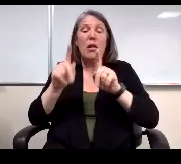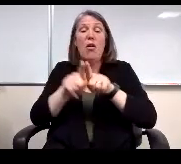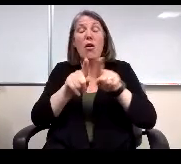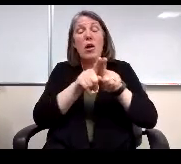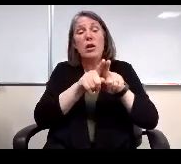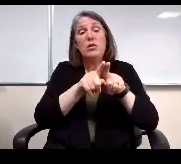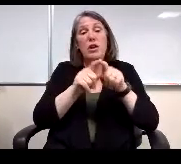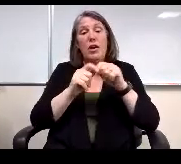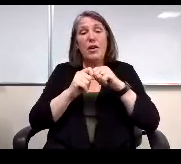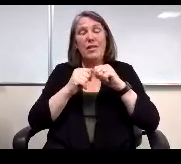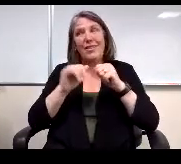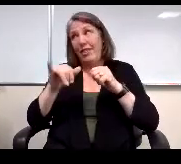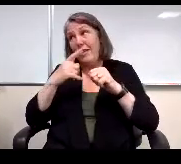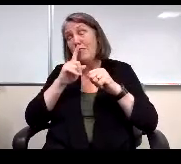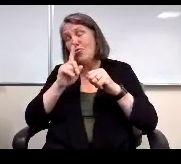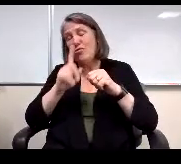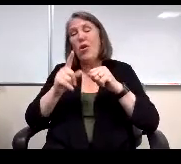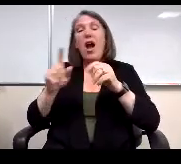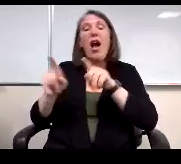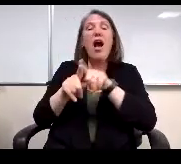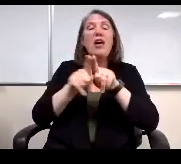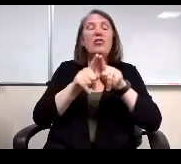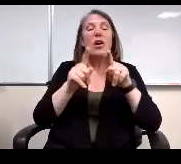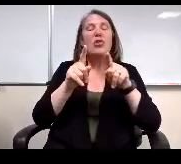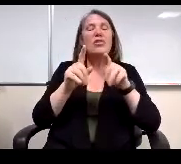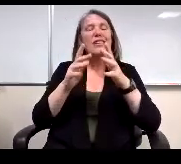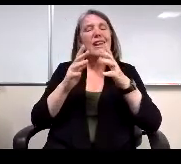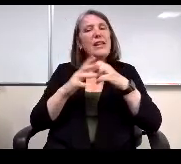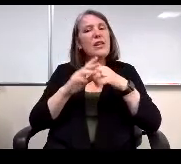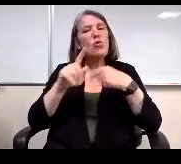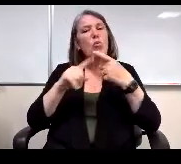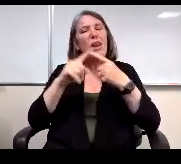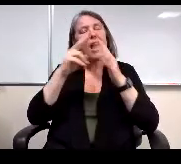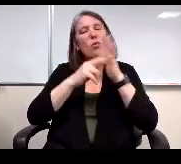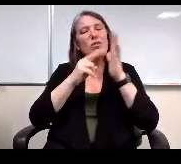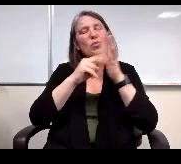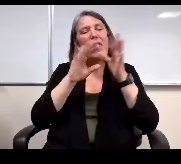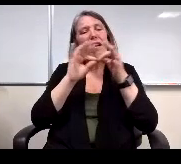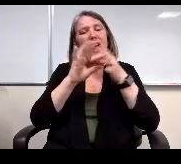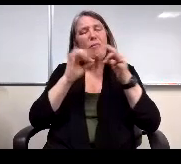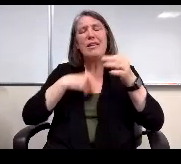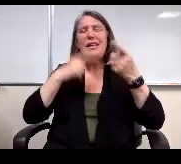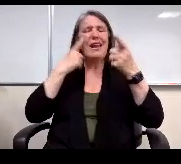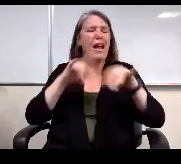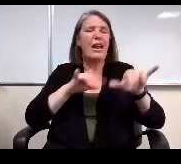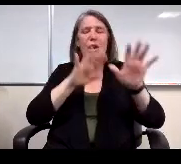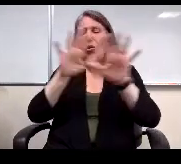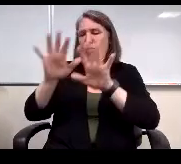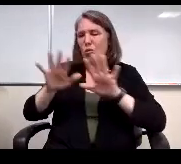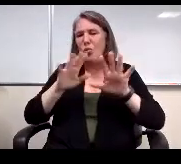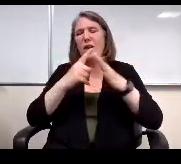I would also just wanted to when I was reading the comments and I agree with all with all my colleagues have said as well,